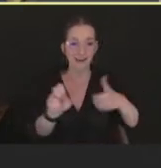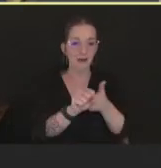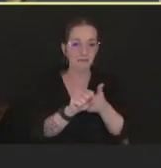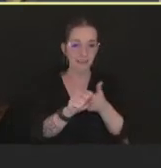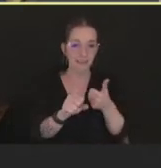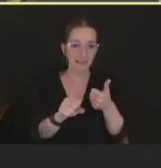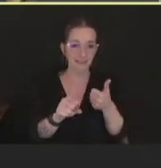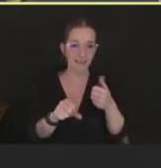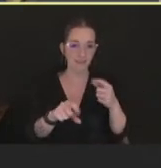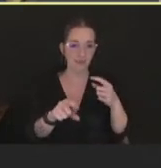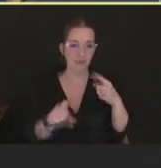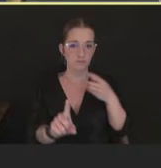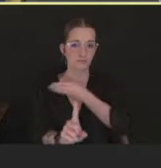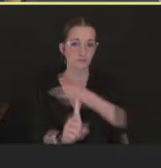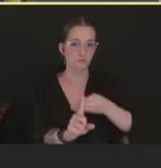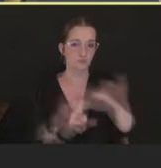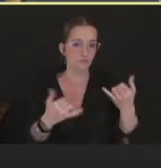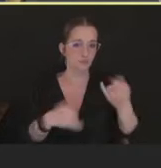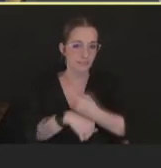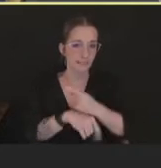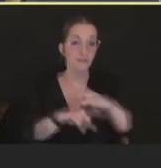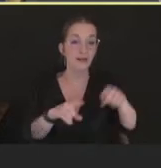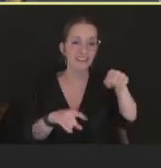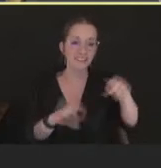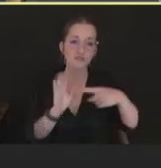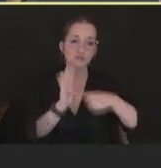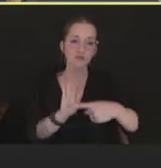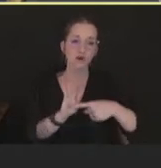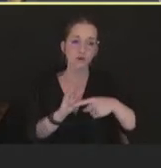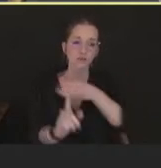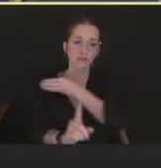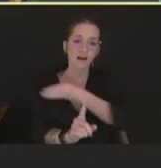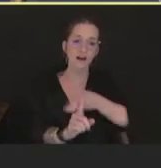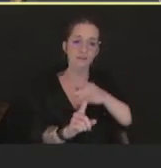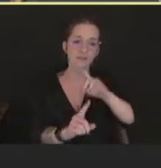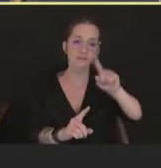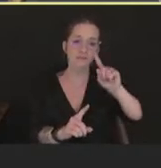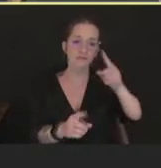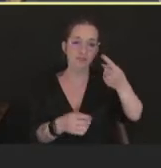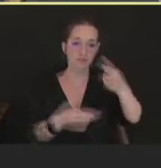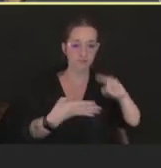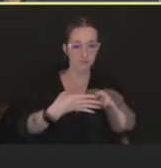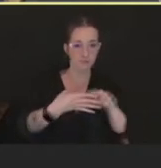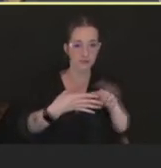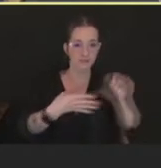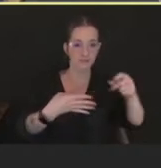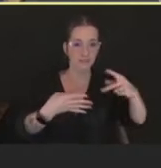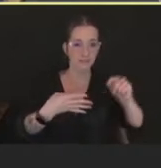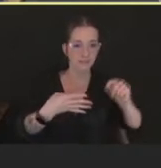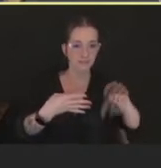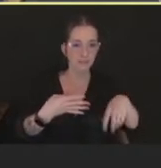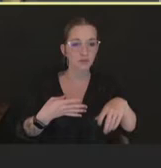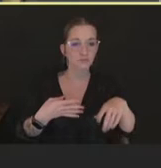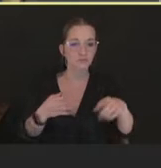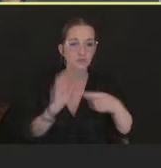the first week of September, which is showing the case counts. And what we see is, again, the first